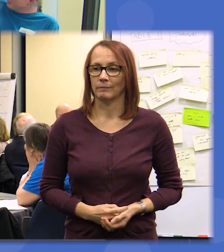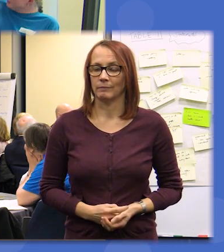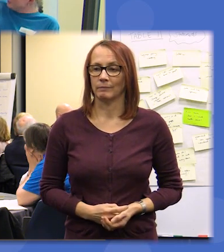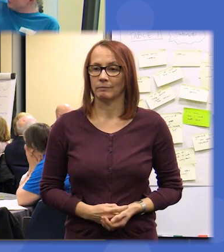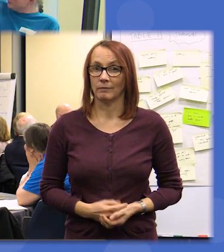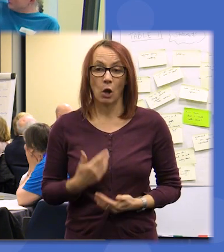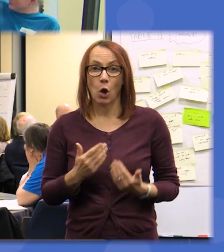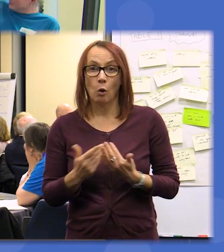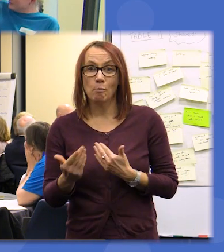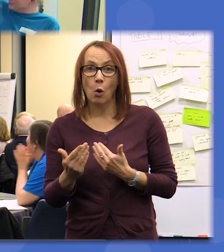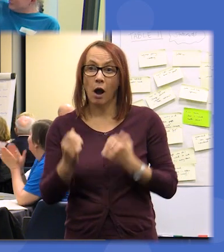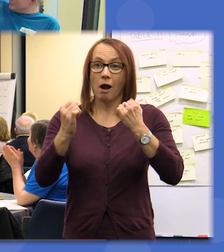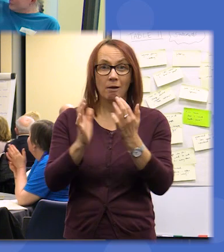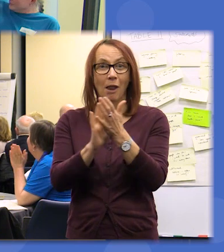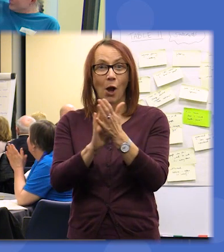if you want